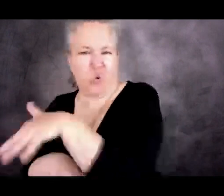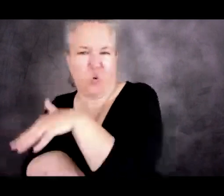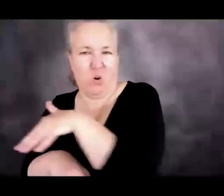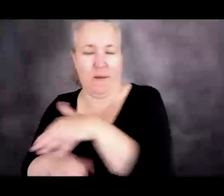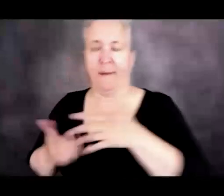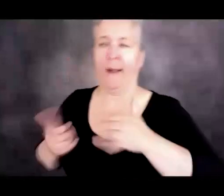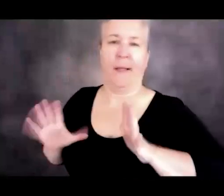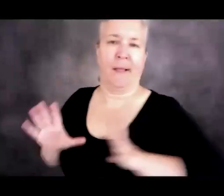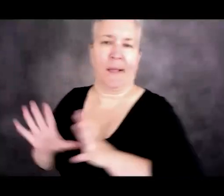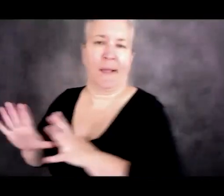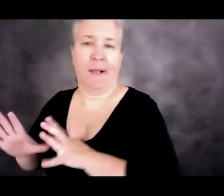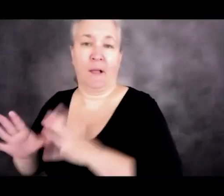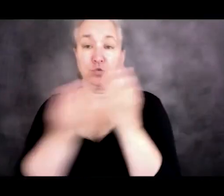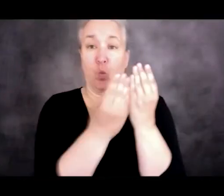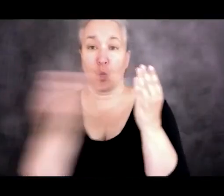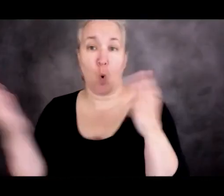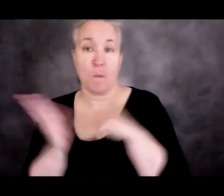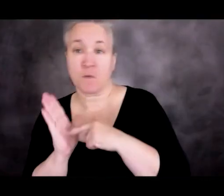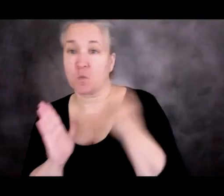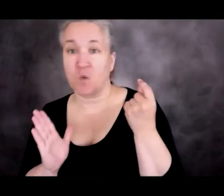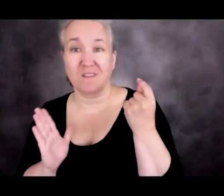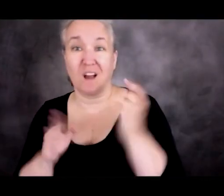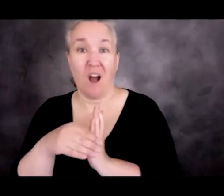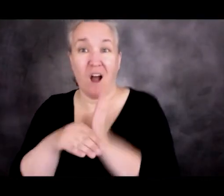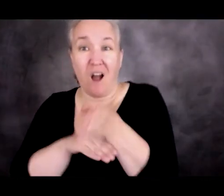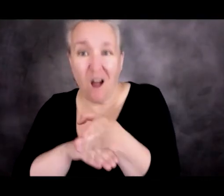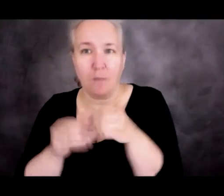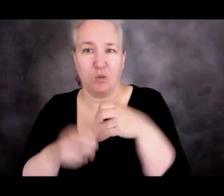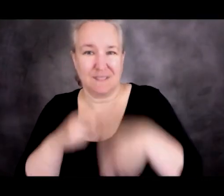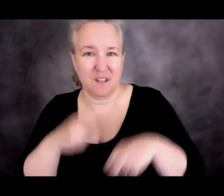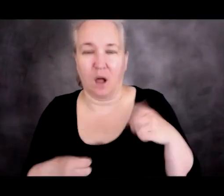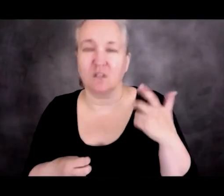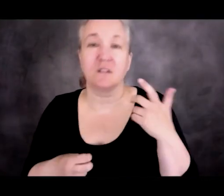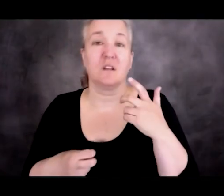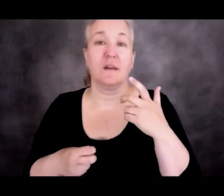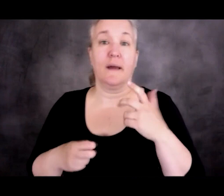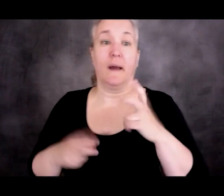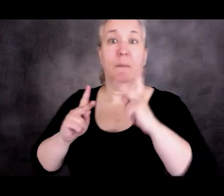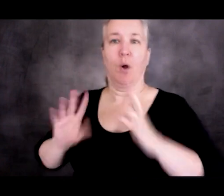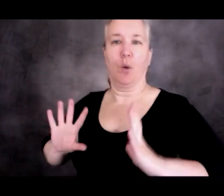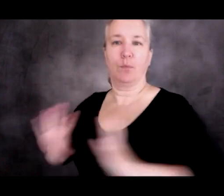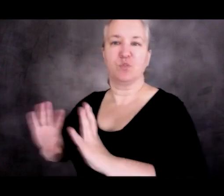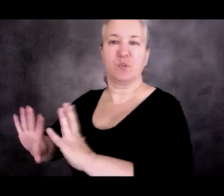is to make it, of course, harder to cross. But by pushing people into these areas,